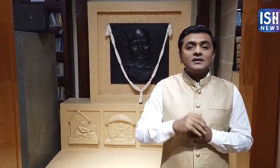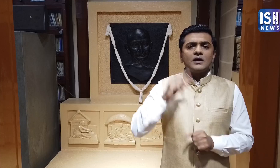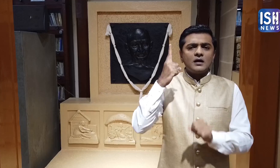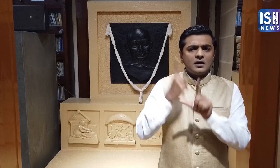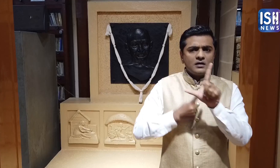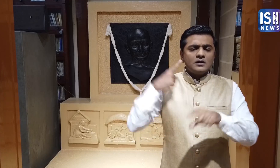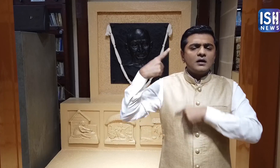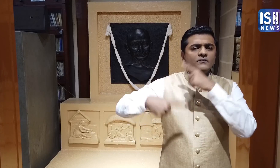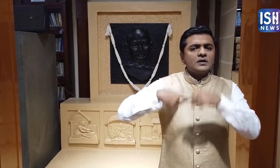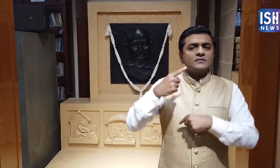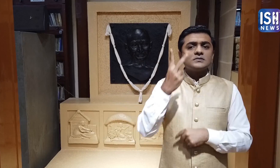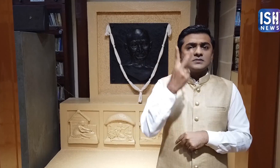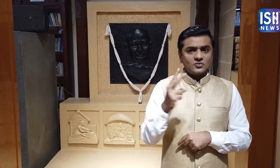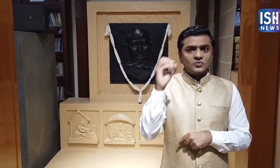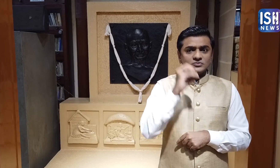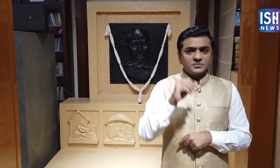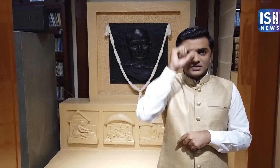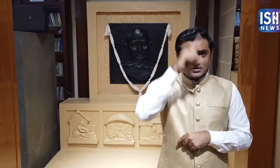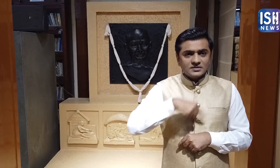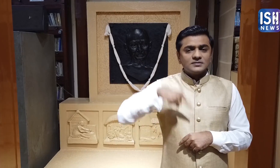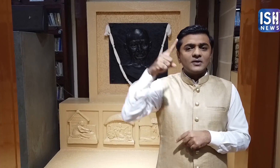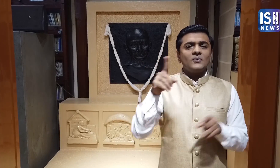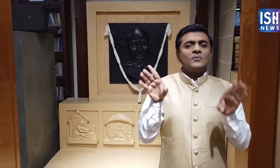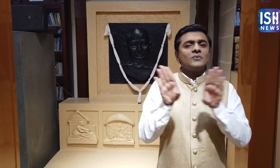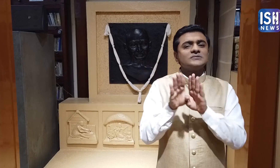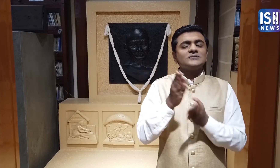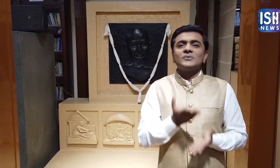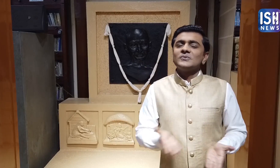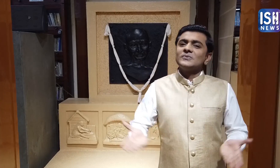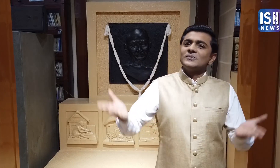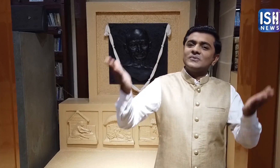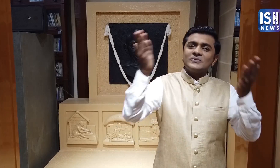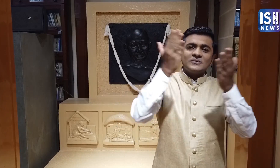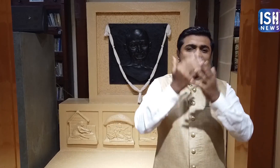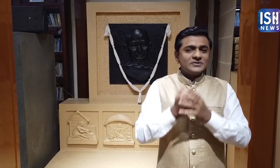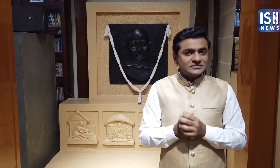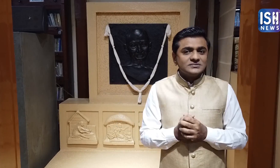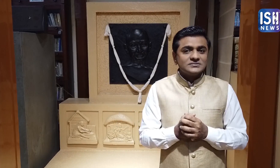Every year, this day is a national holiday.